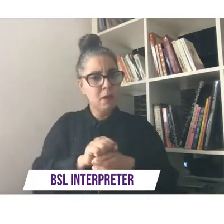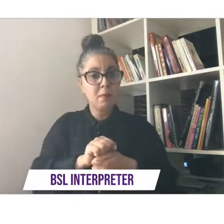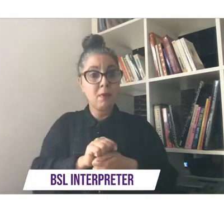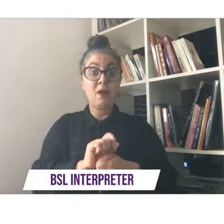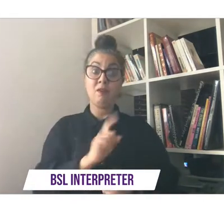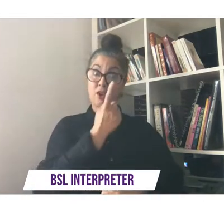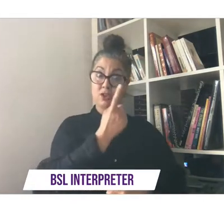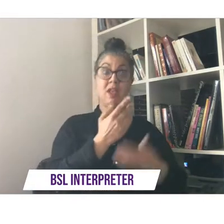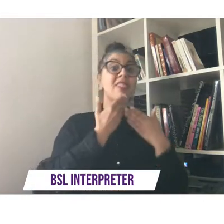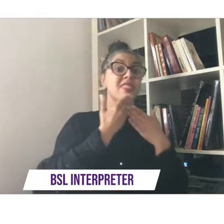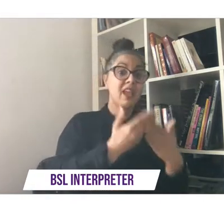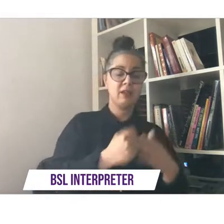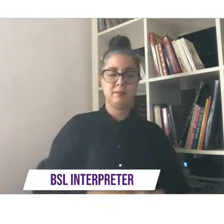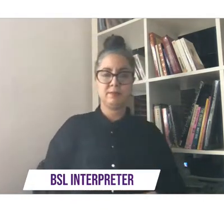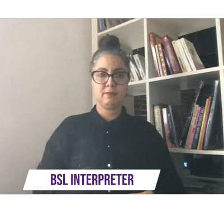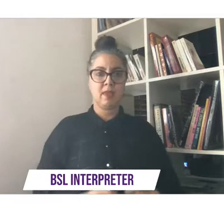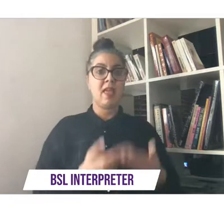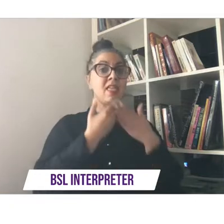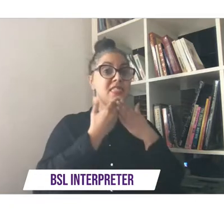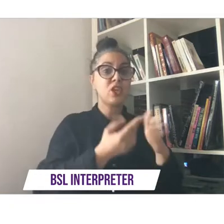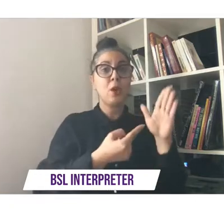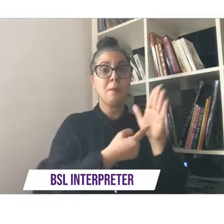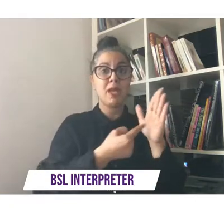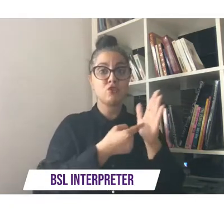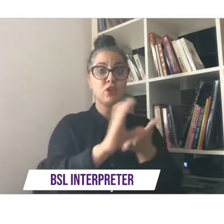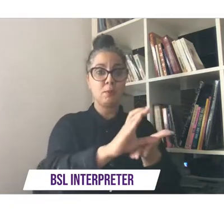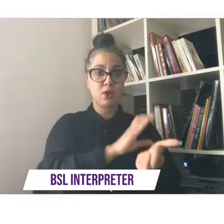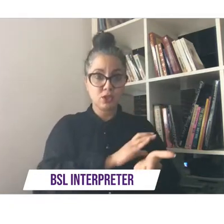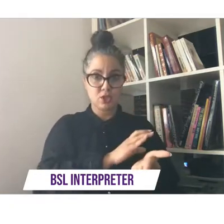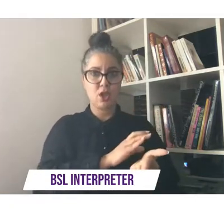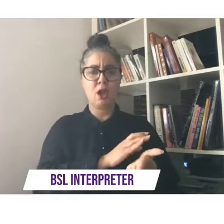thank you to our patron sponsors who stuck with us through these difficult times